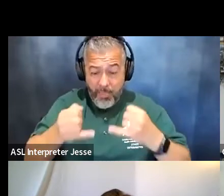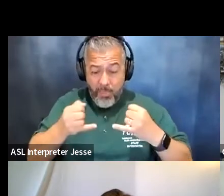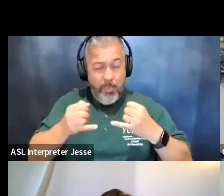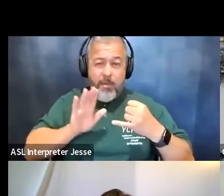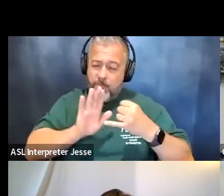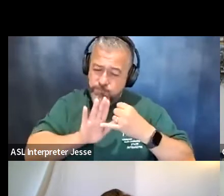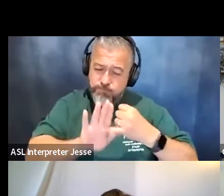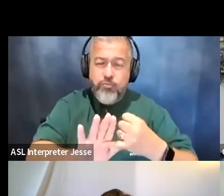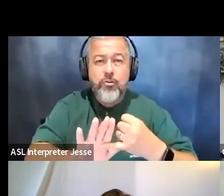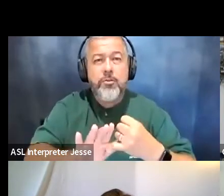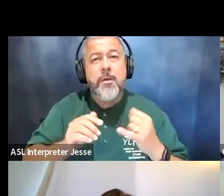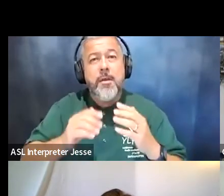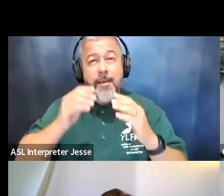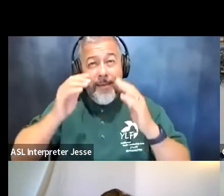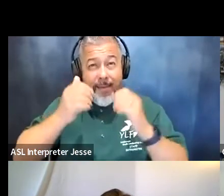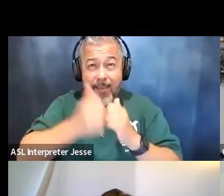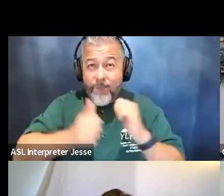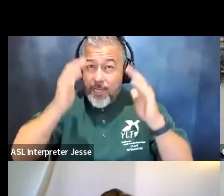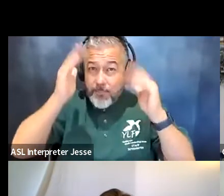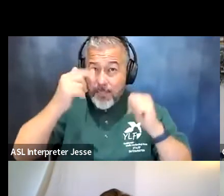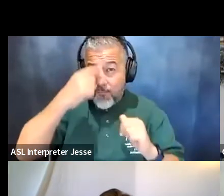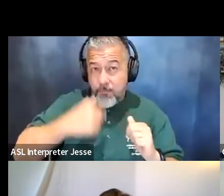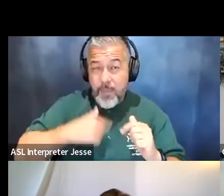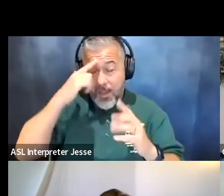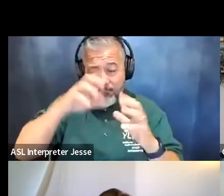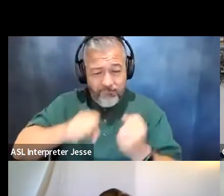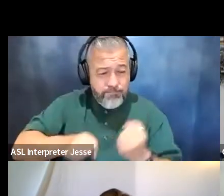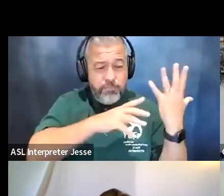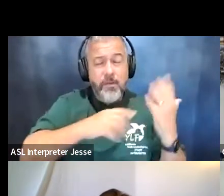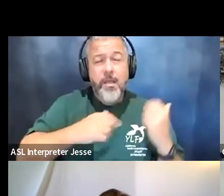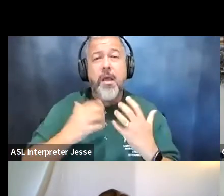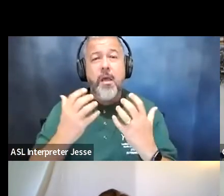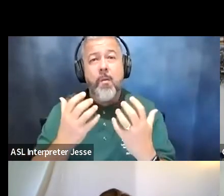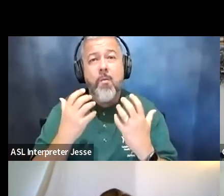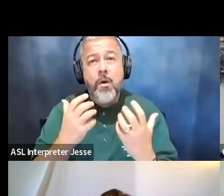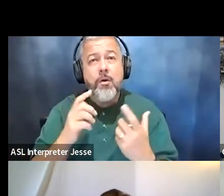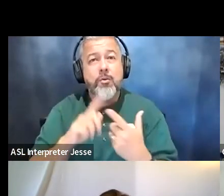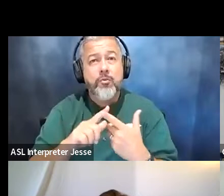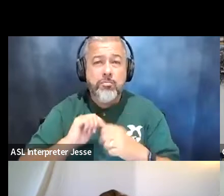and i've taken it and you know chucked it out the window because i wanted to set my own my own